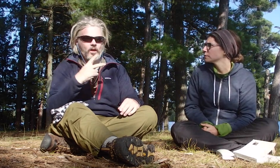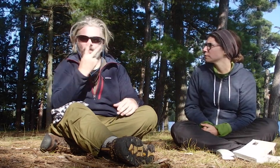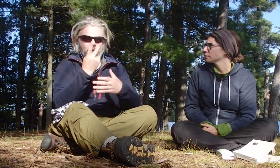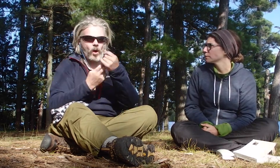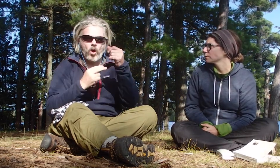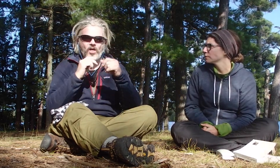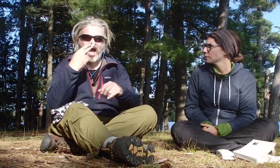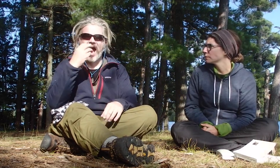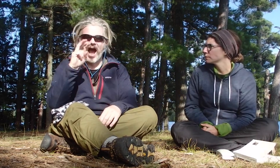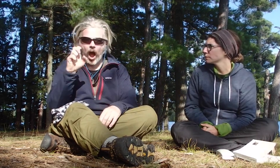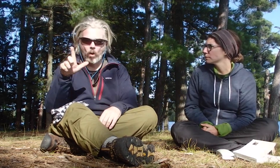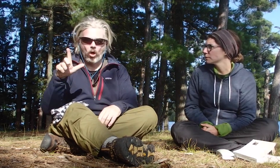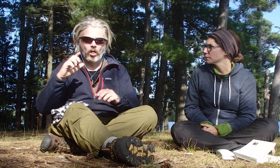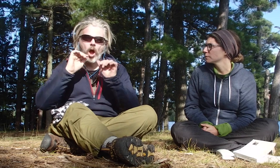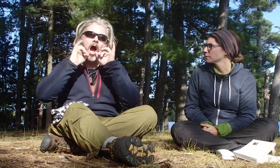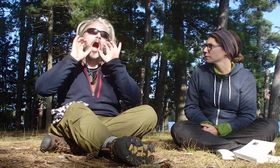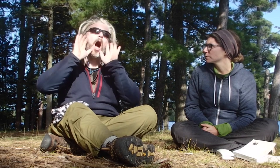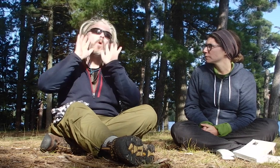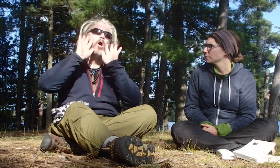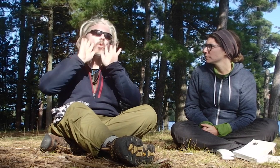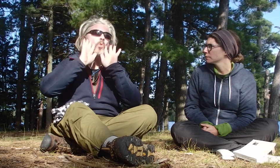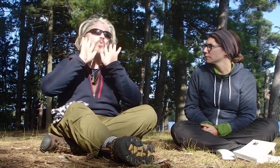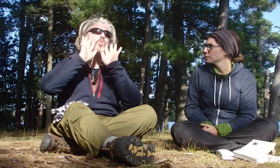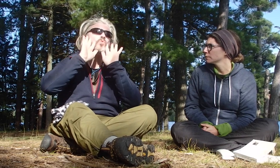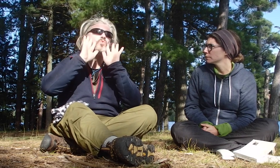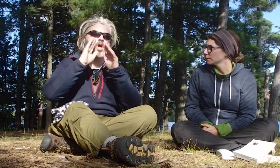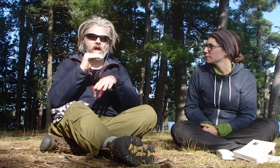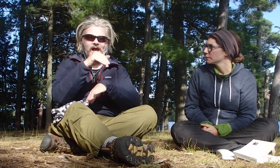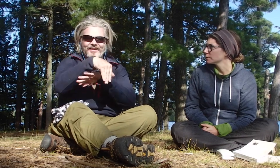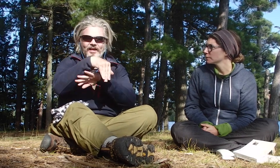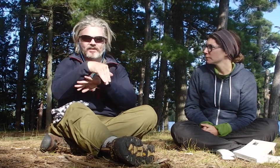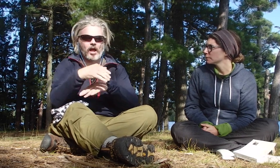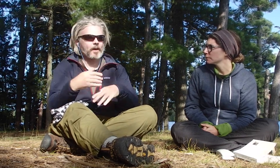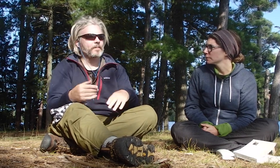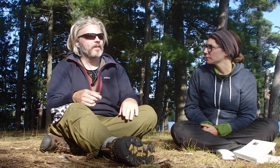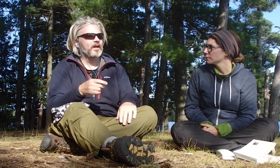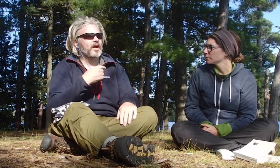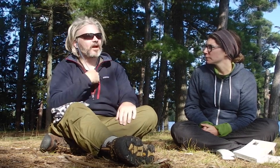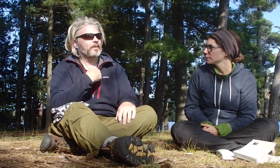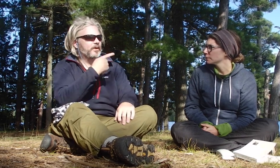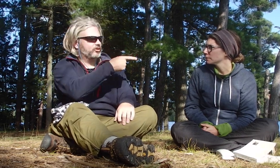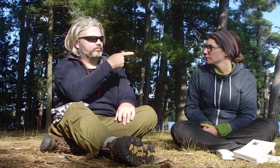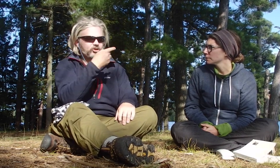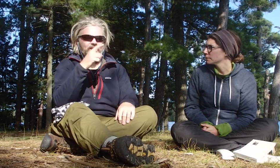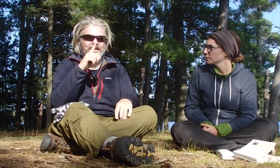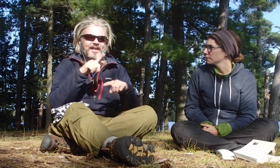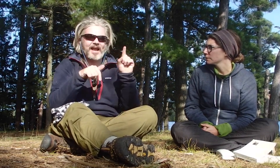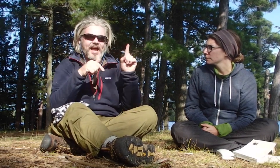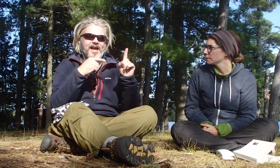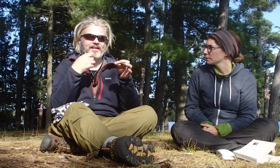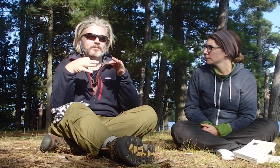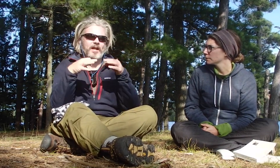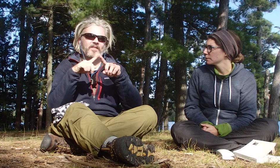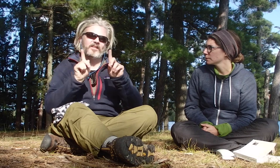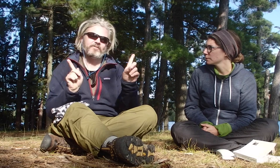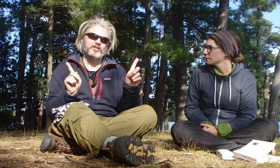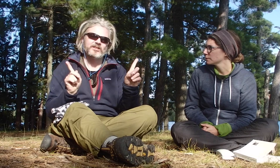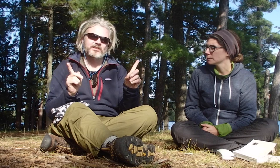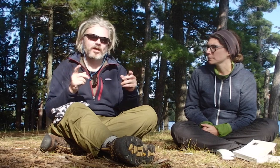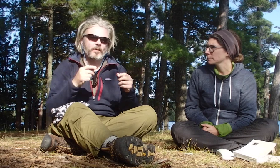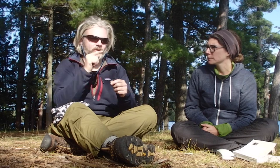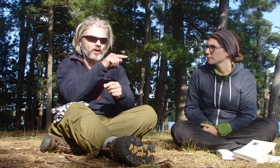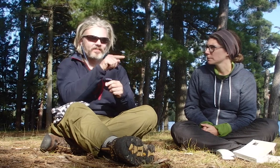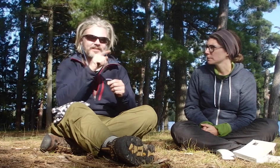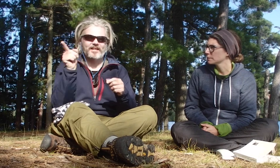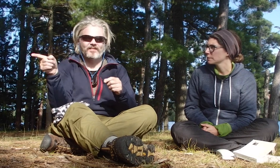They both howl *Howls* at night time, but she can't explain the difference between this